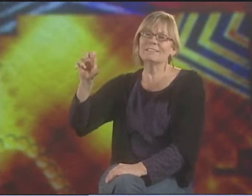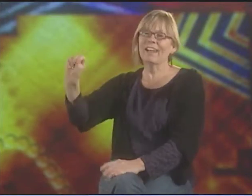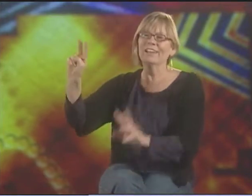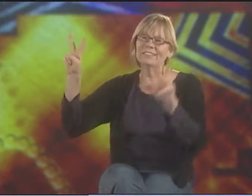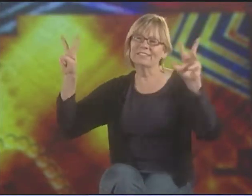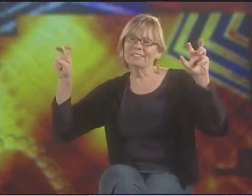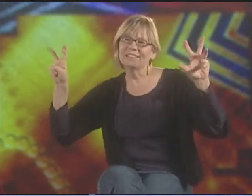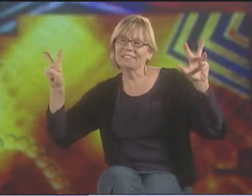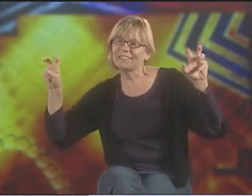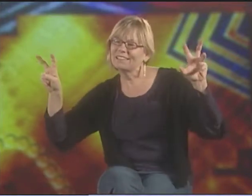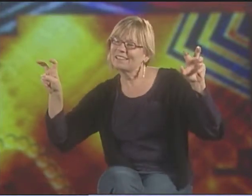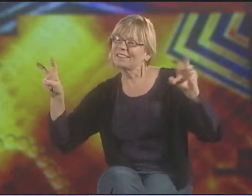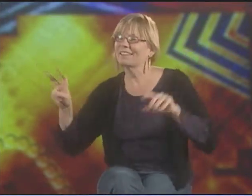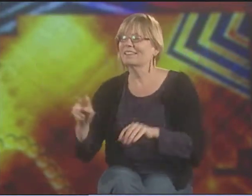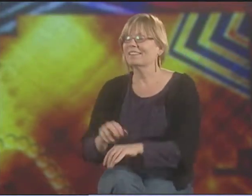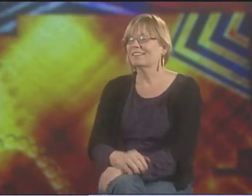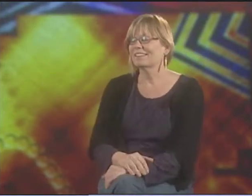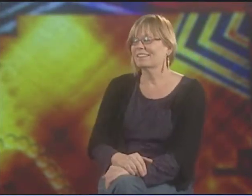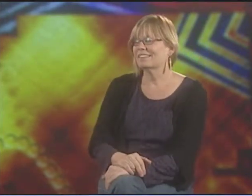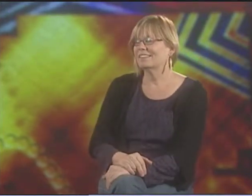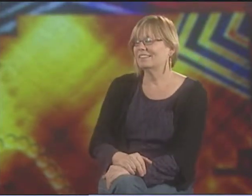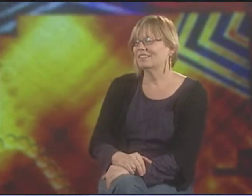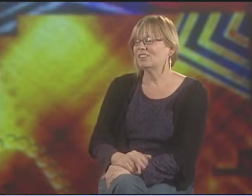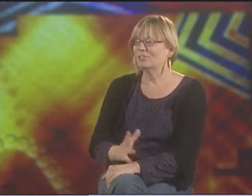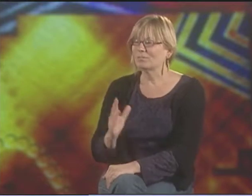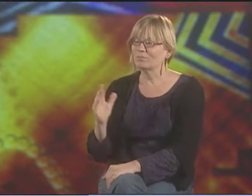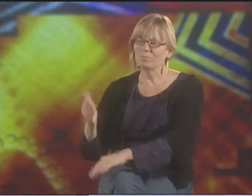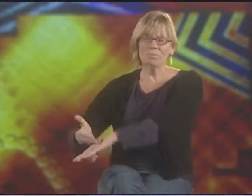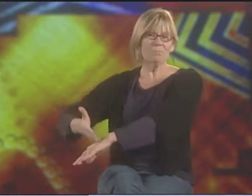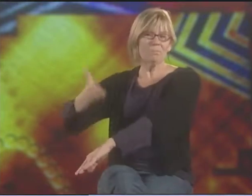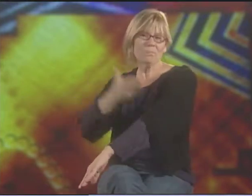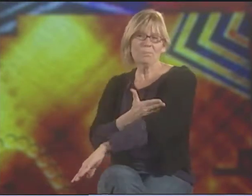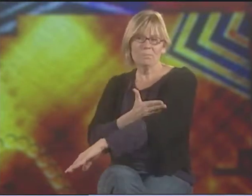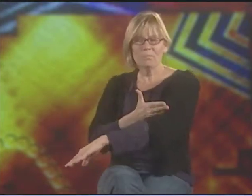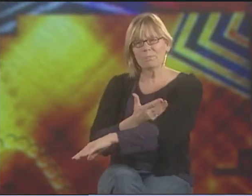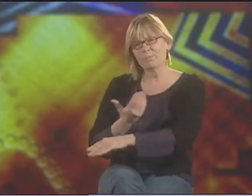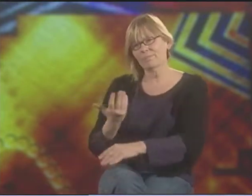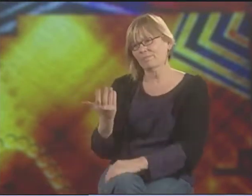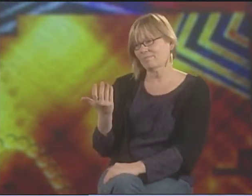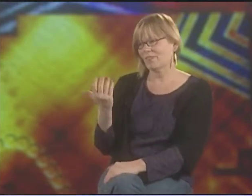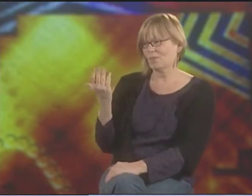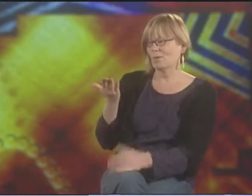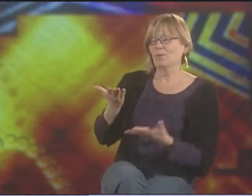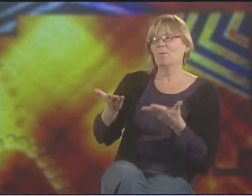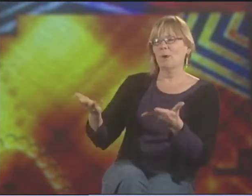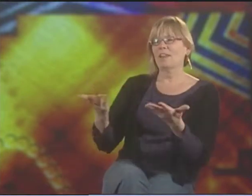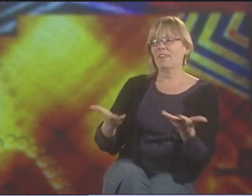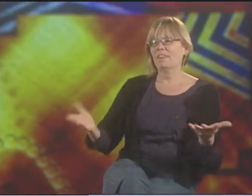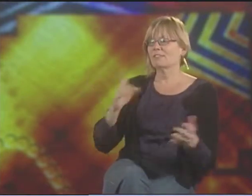IT STARTS OUT ONE WAY AND YOU NEED TO IMPROVE THINGS.